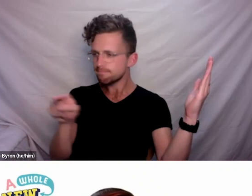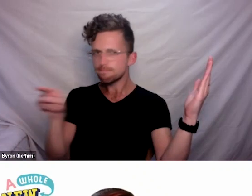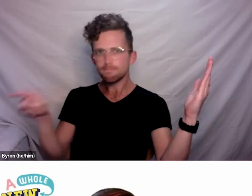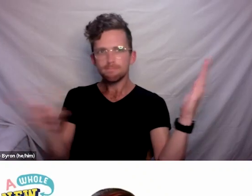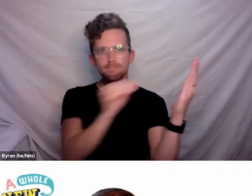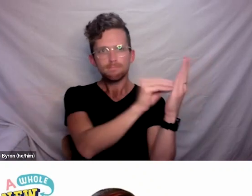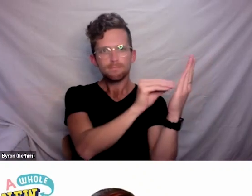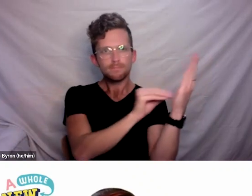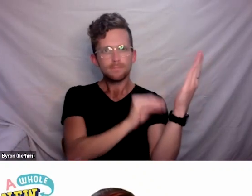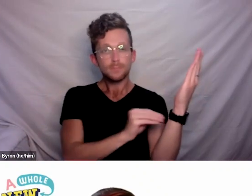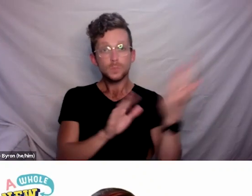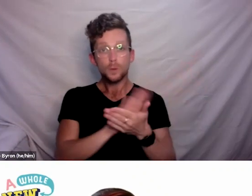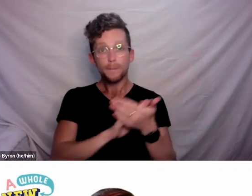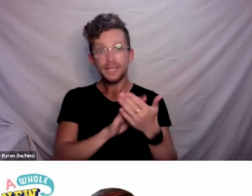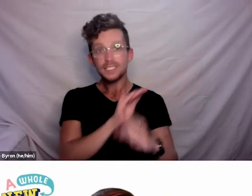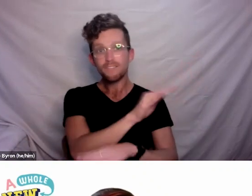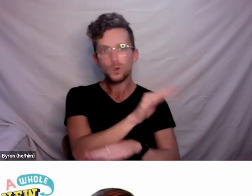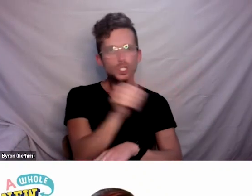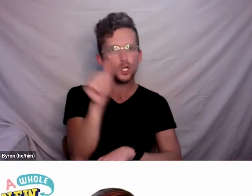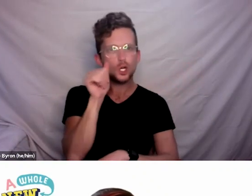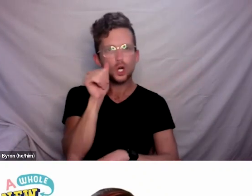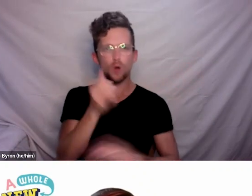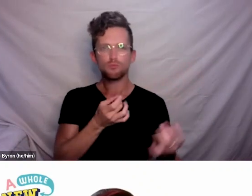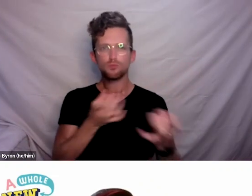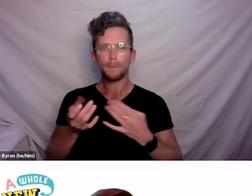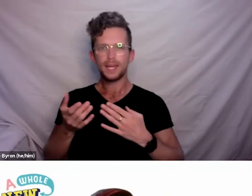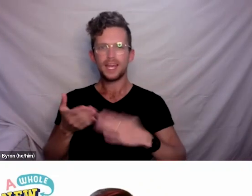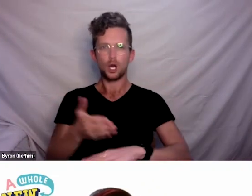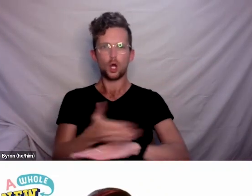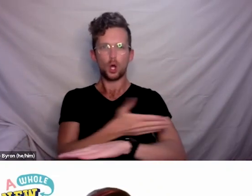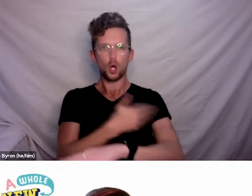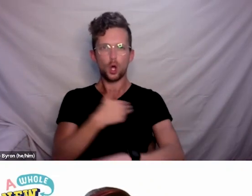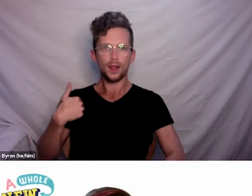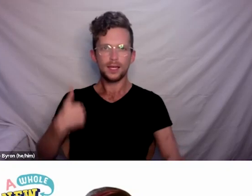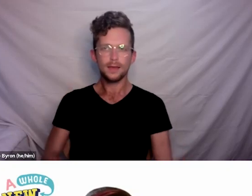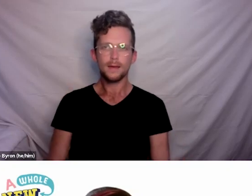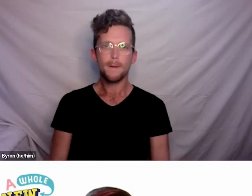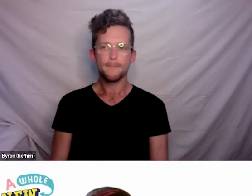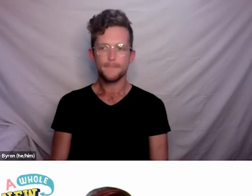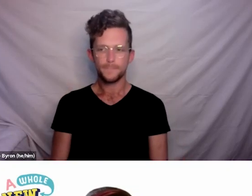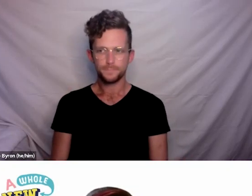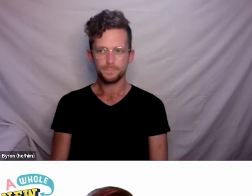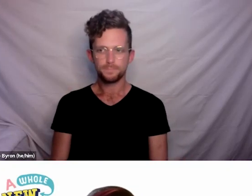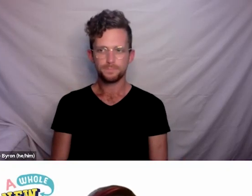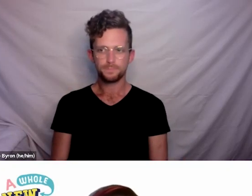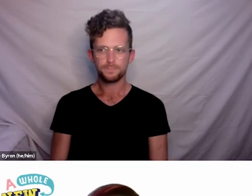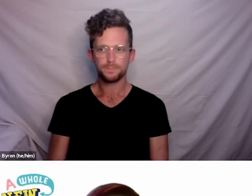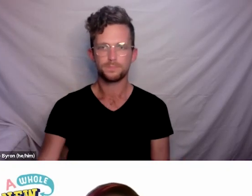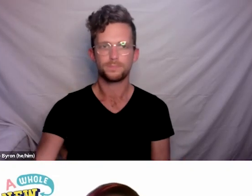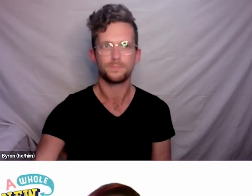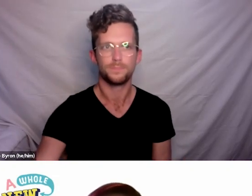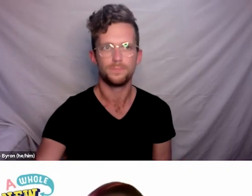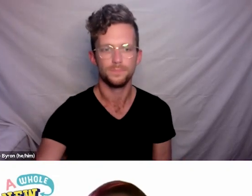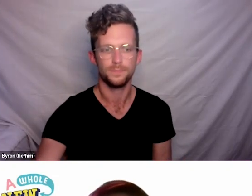for the future.